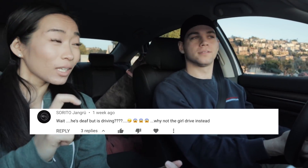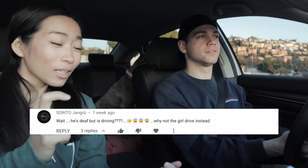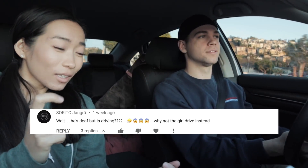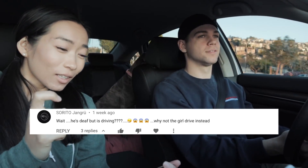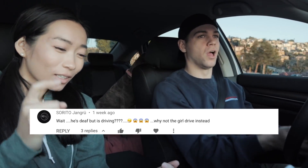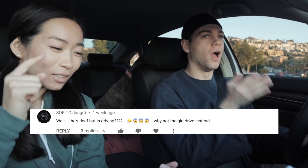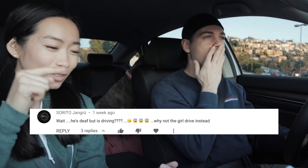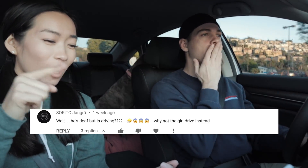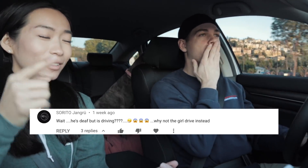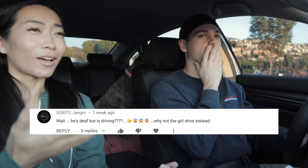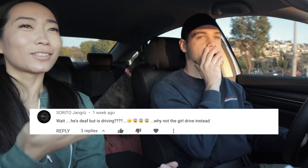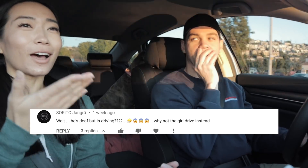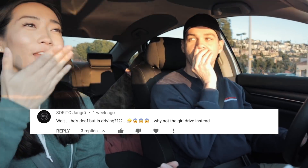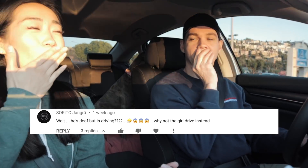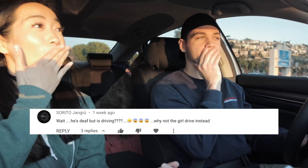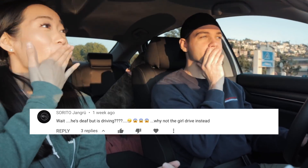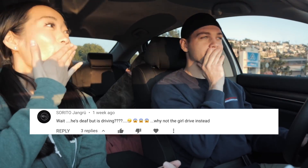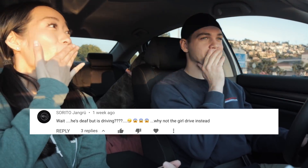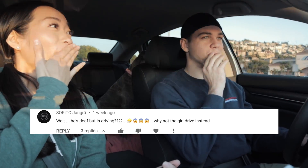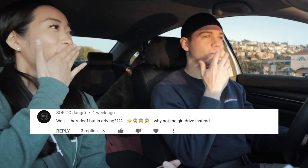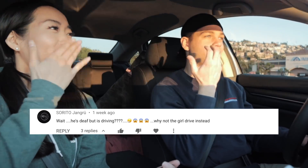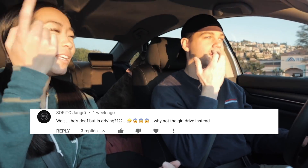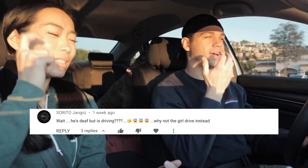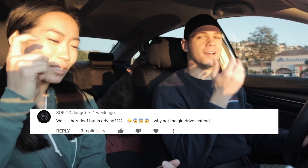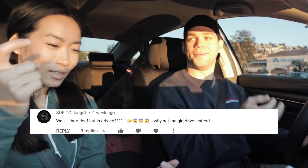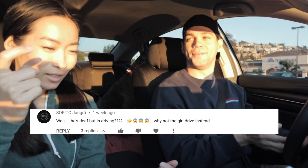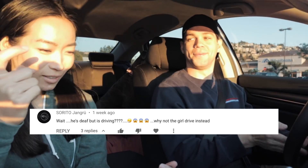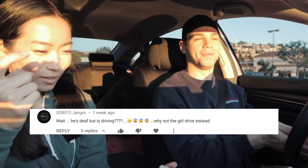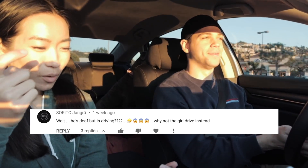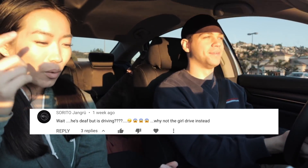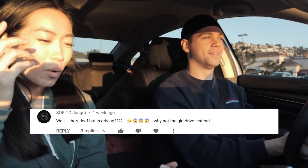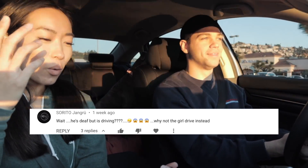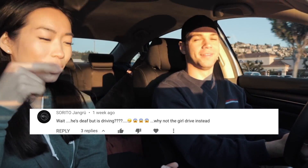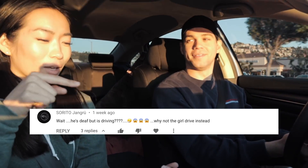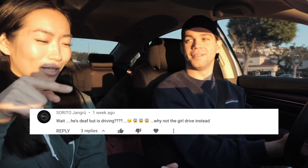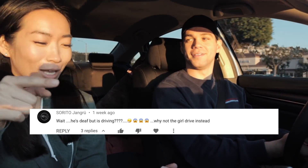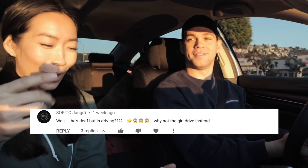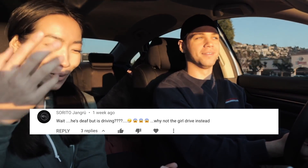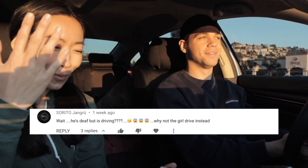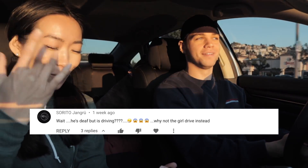dot-dot-dot face gasp dot dot dot